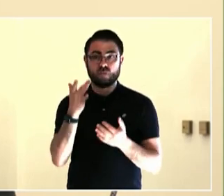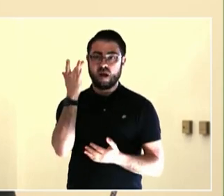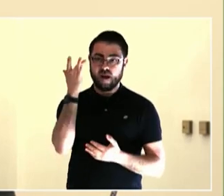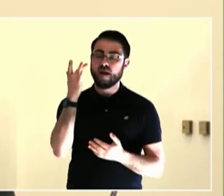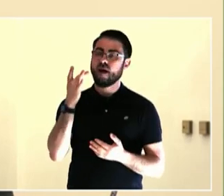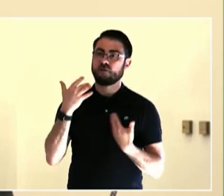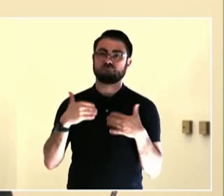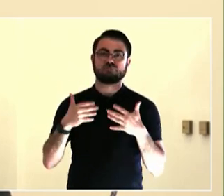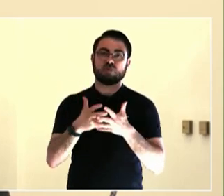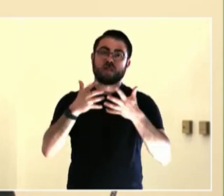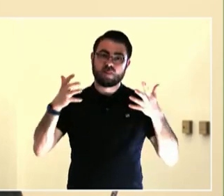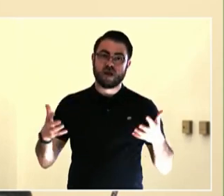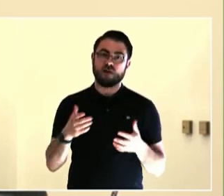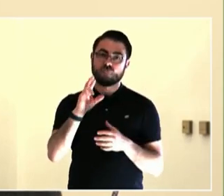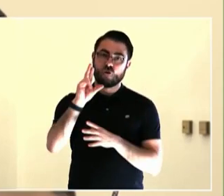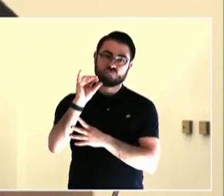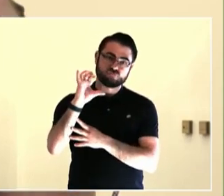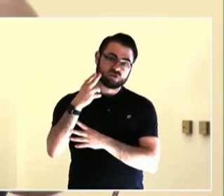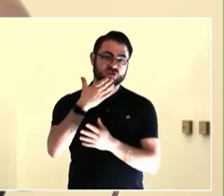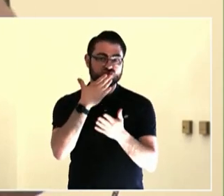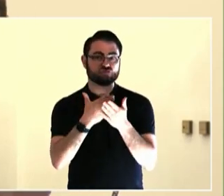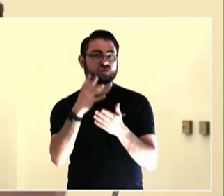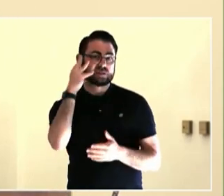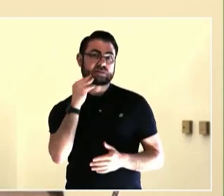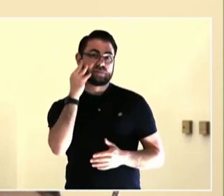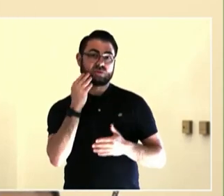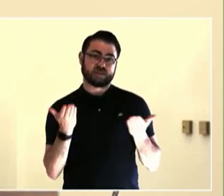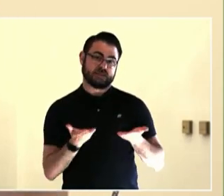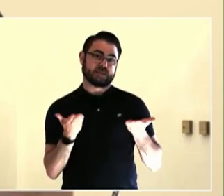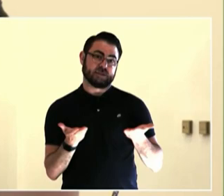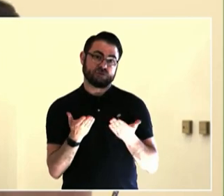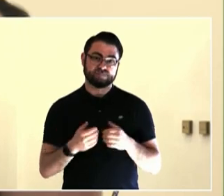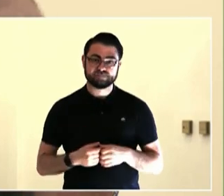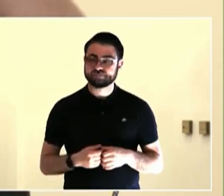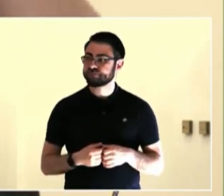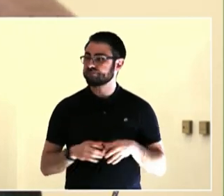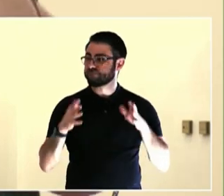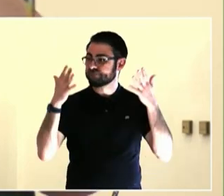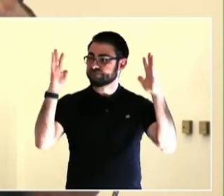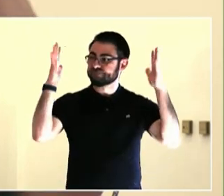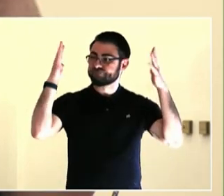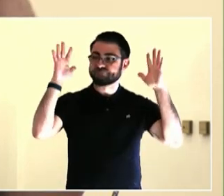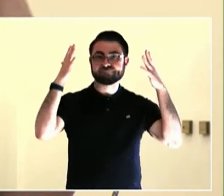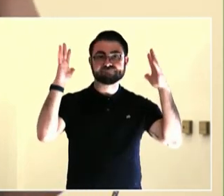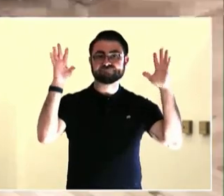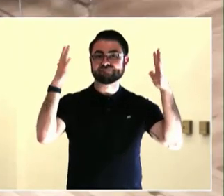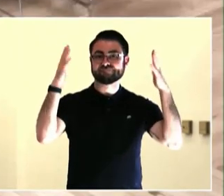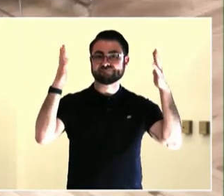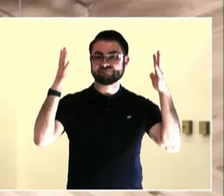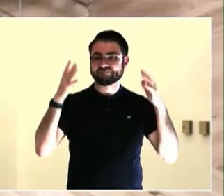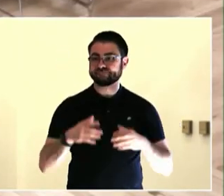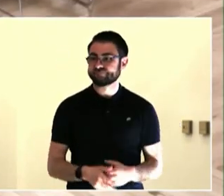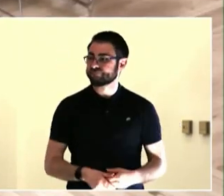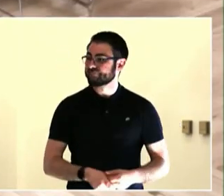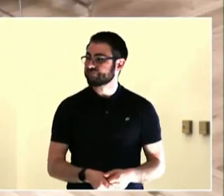the Portland schools could have a bus pass and expand that to